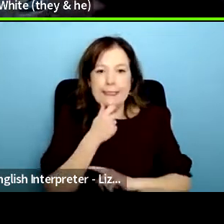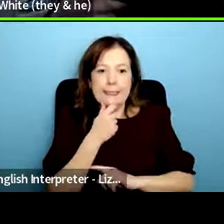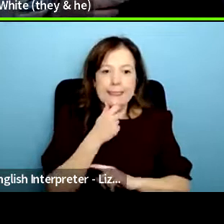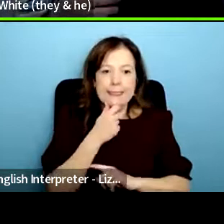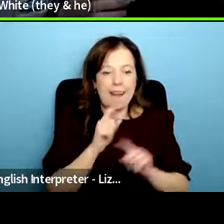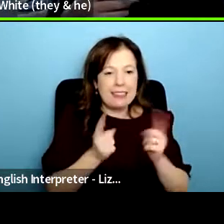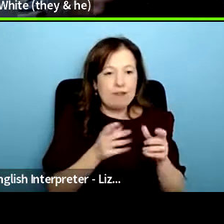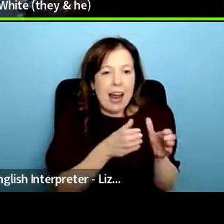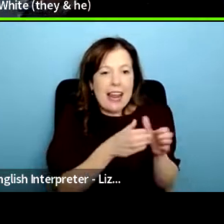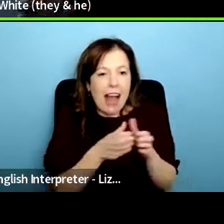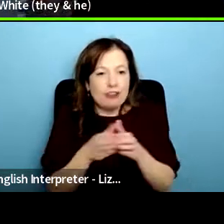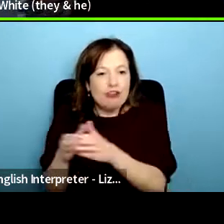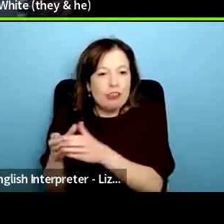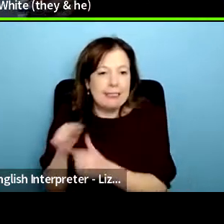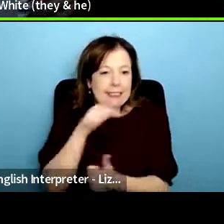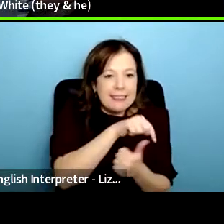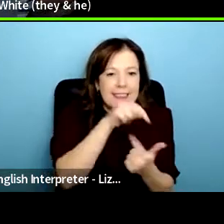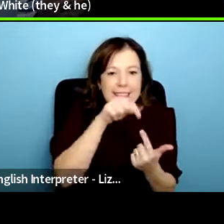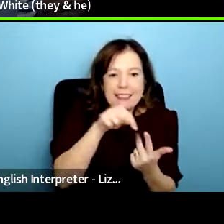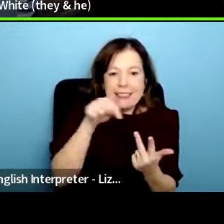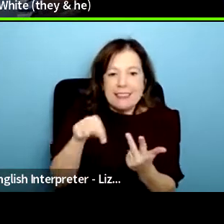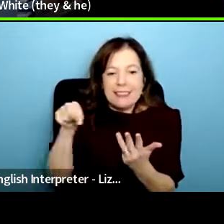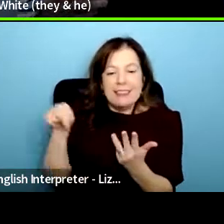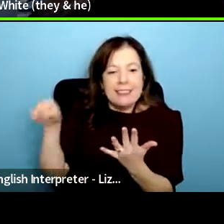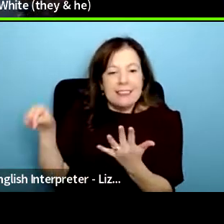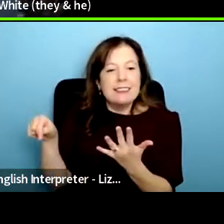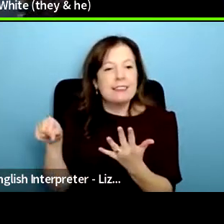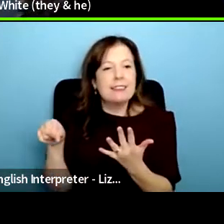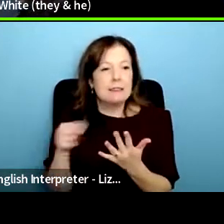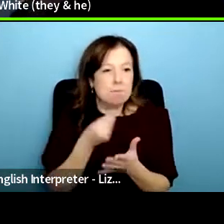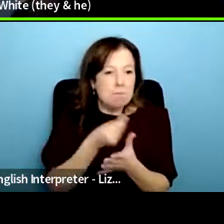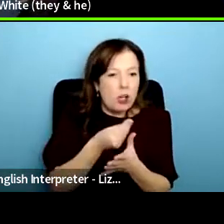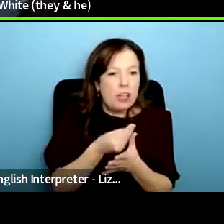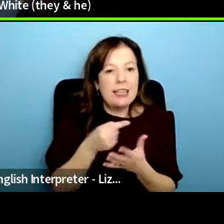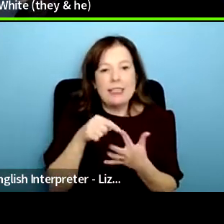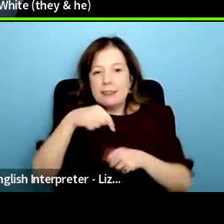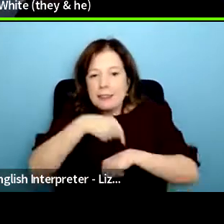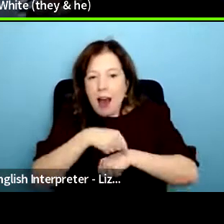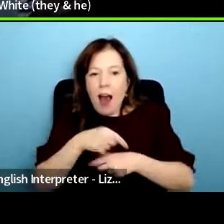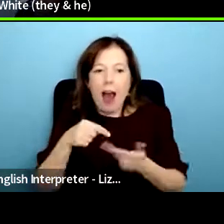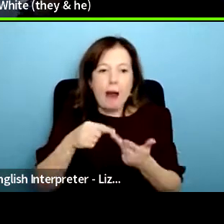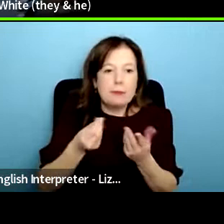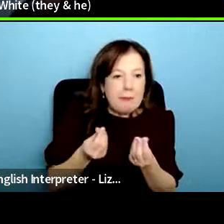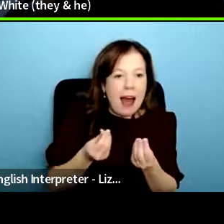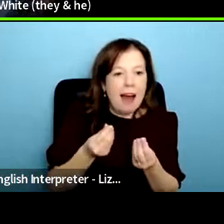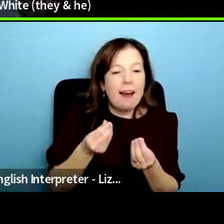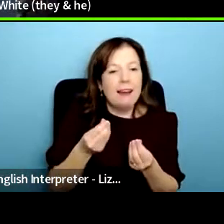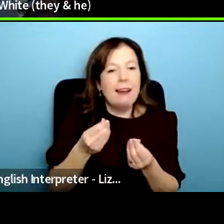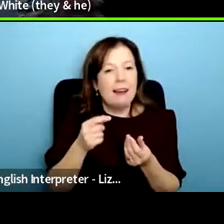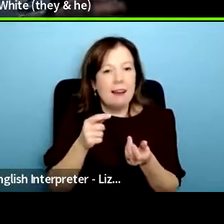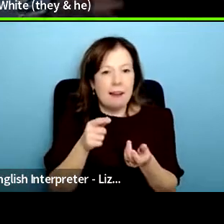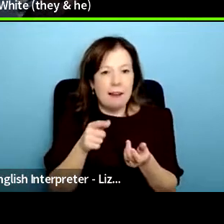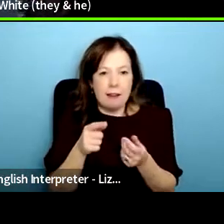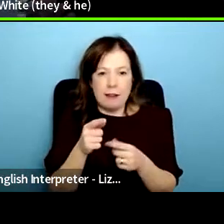and how you've kind of um had to work around like tailoring stuff to art spaces or mental